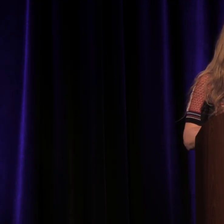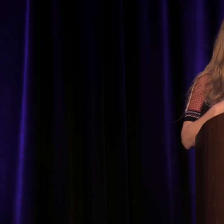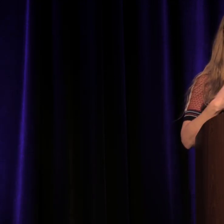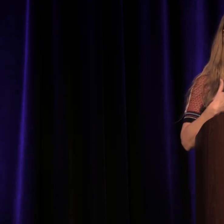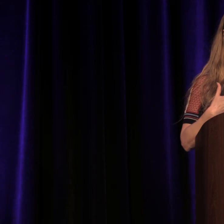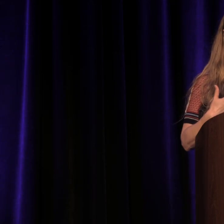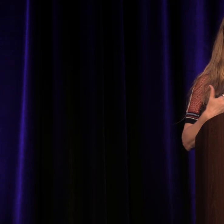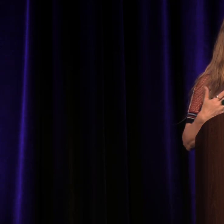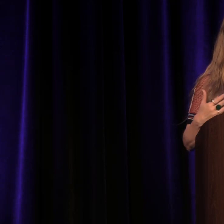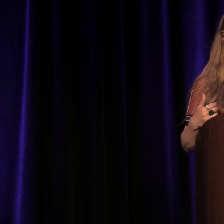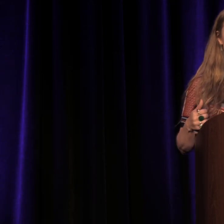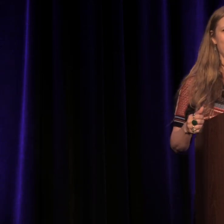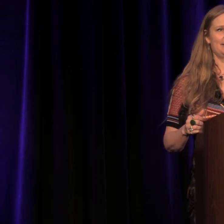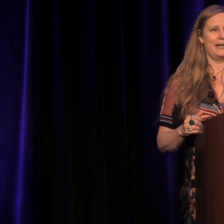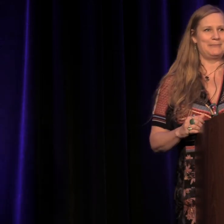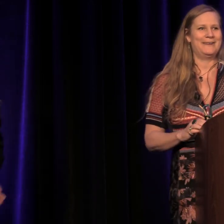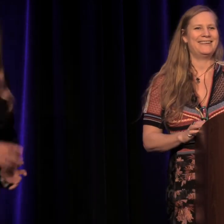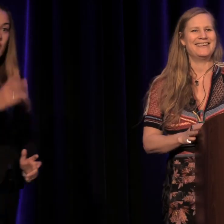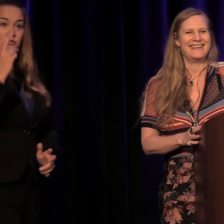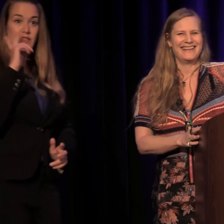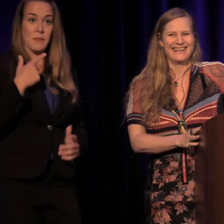Can you see me trying to physically escape? (chuckles)